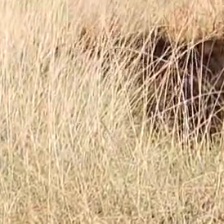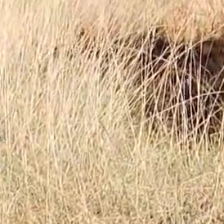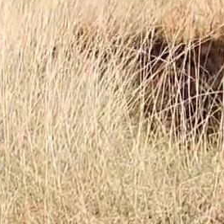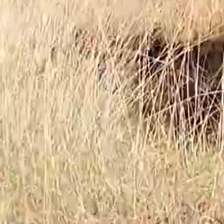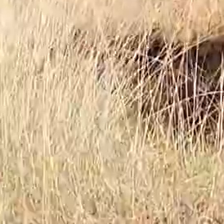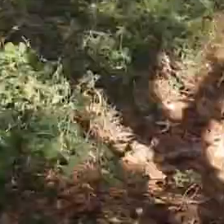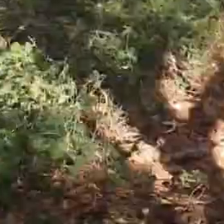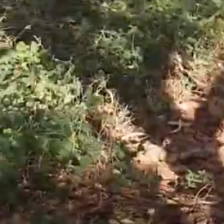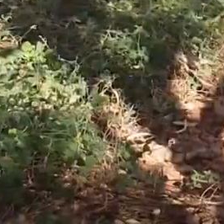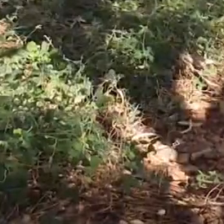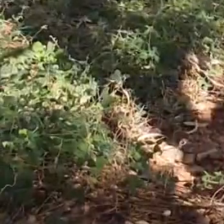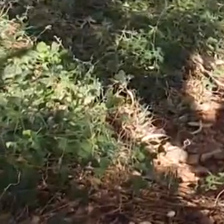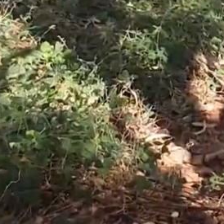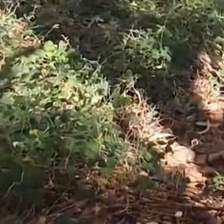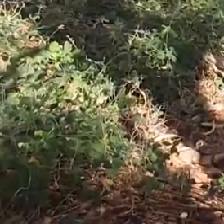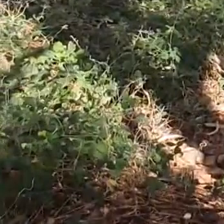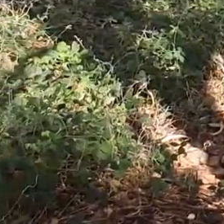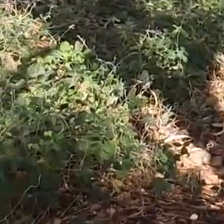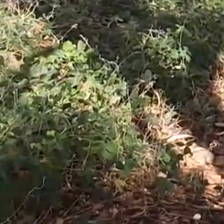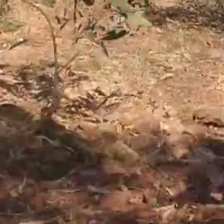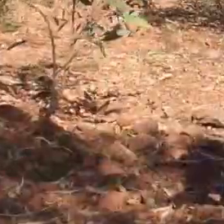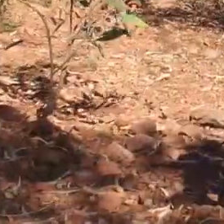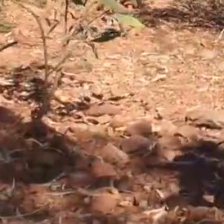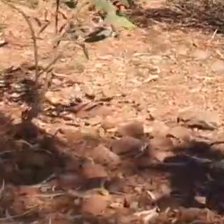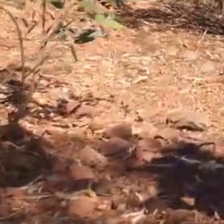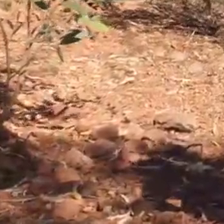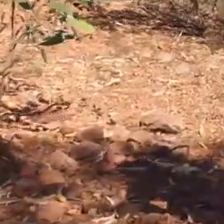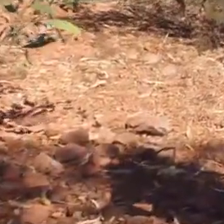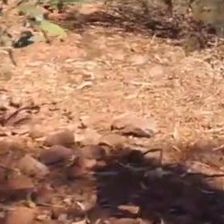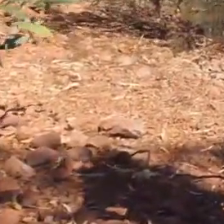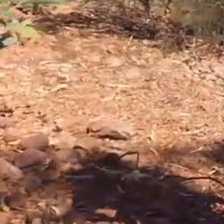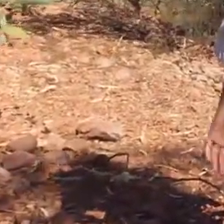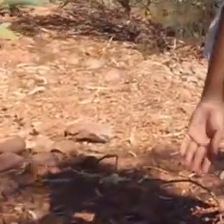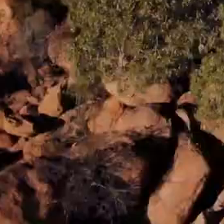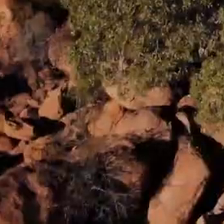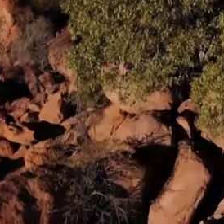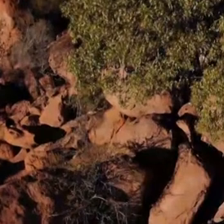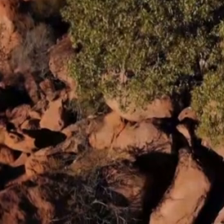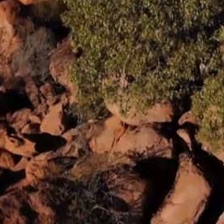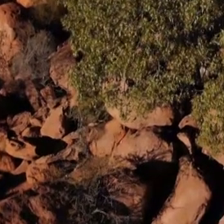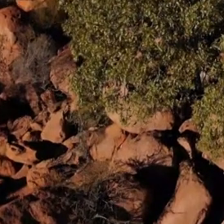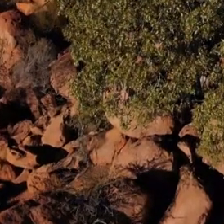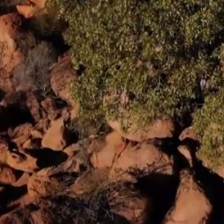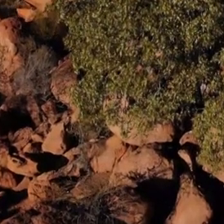and look for artefacts, ochre, and occasionally seasonal bush tucker. It is important for us to always go out on country,